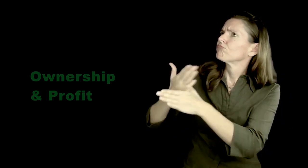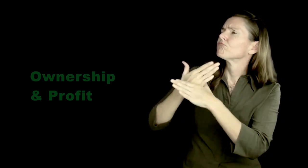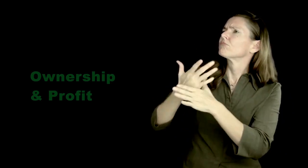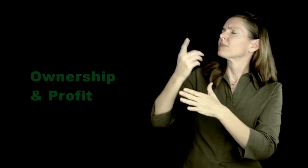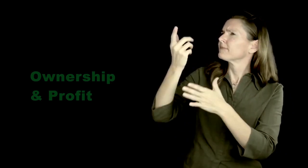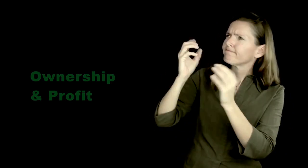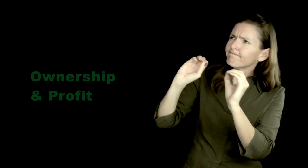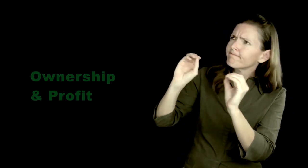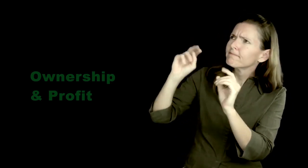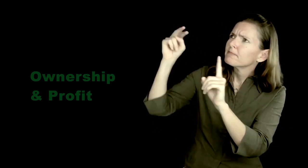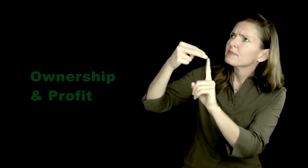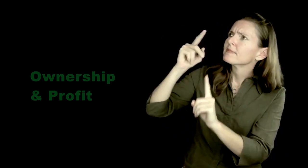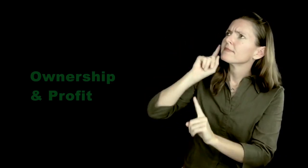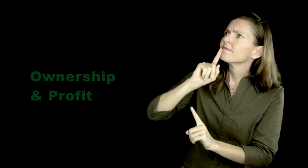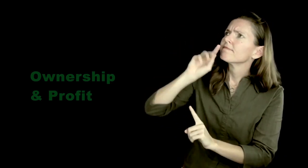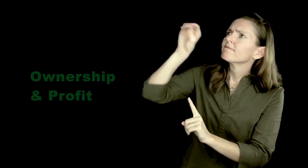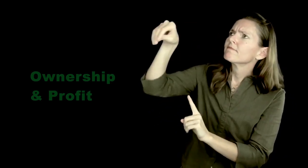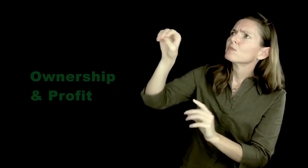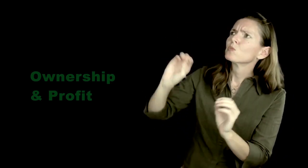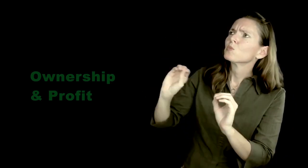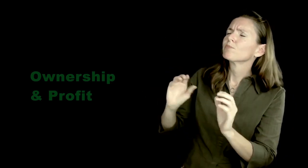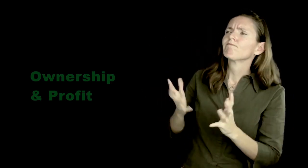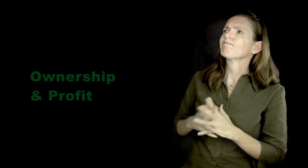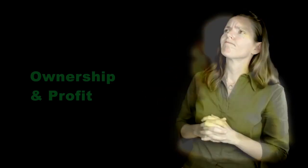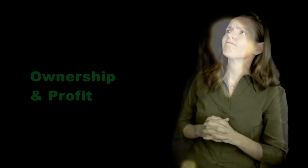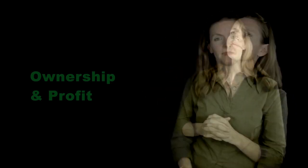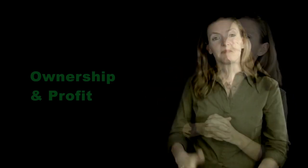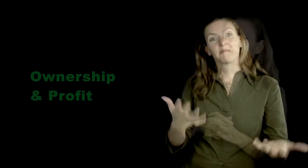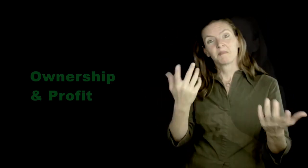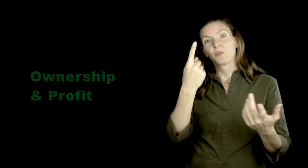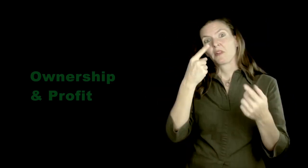Emphasize the importance of having Deaf researchers on the team, so the Deaf participants will be more comfortable to share genuine, authentic Deaf perspective.